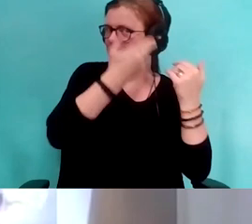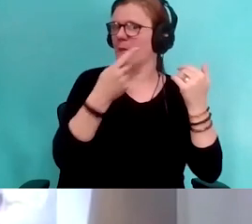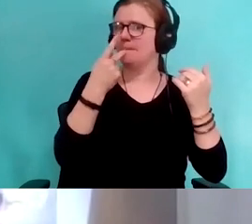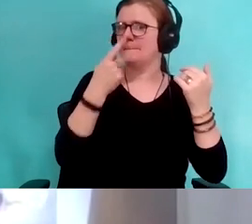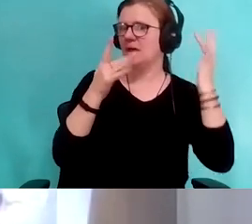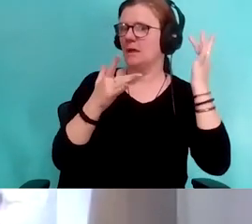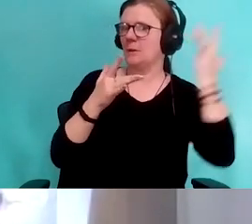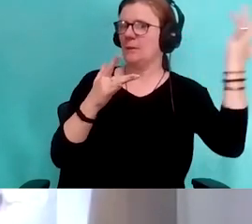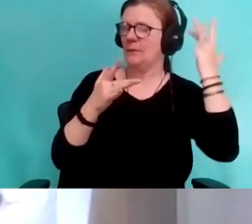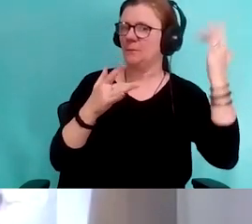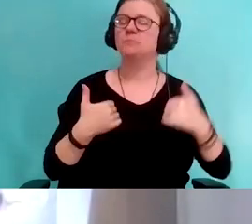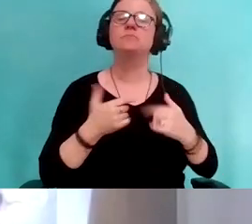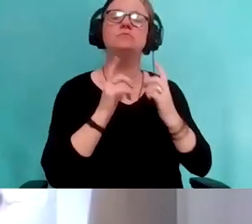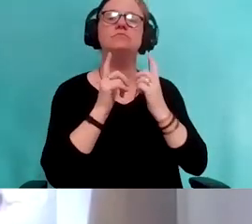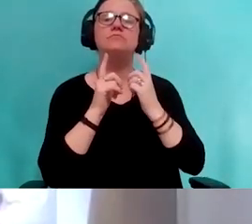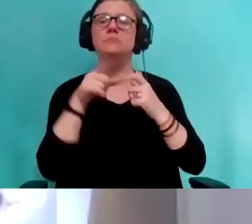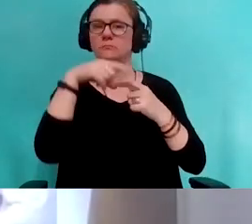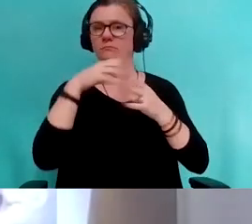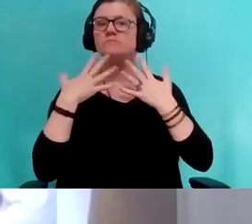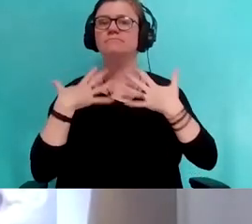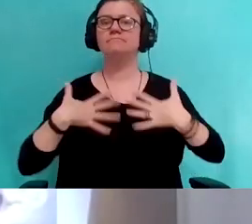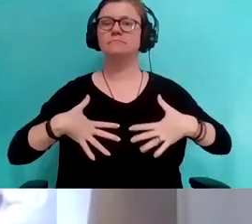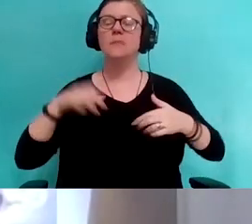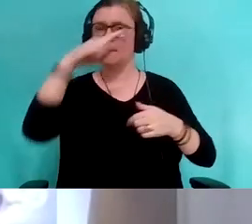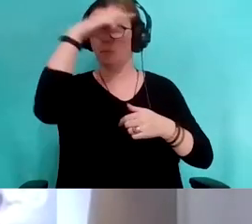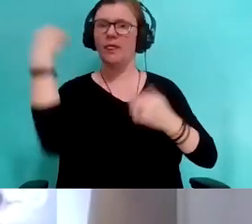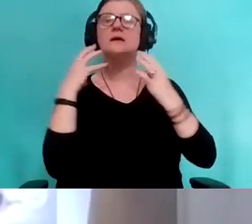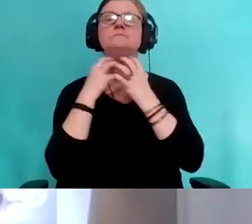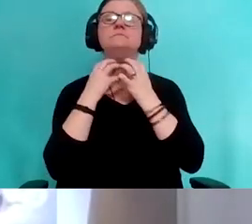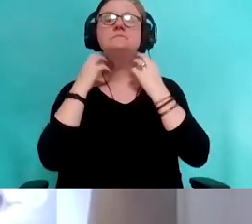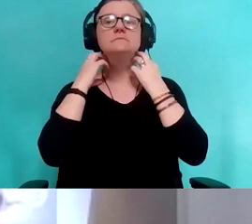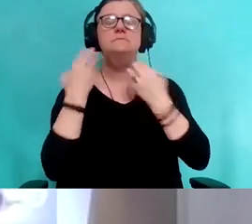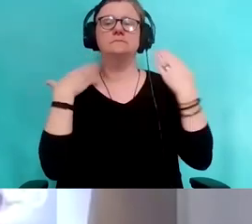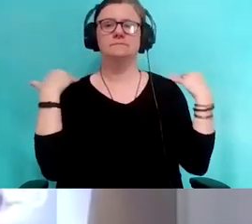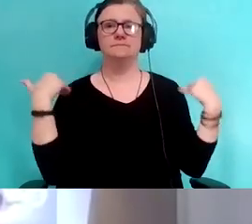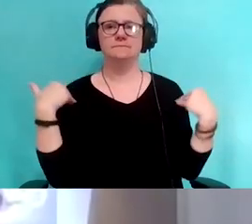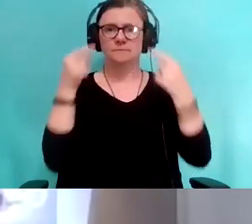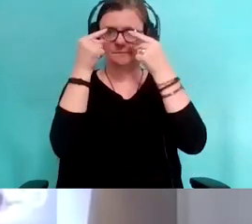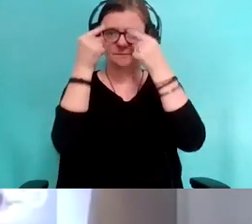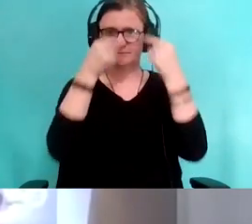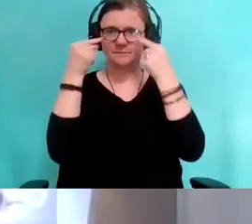I'm wearing a black turtleneck that covers my arms and shoulders. I have round glasses and I have earbuds plugged in.